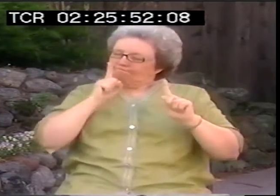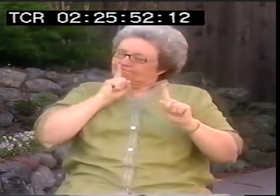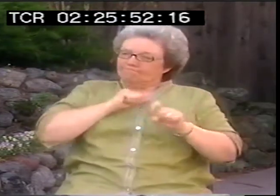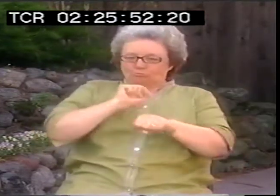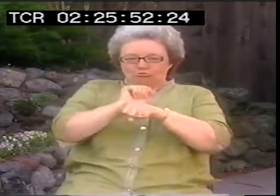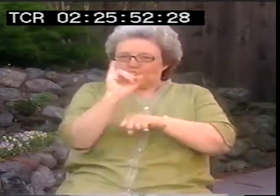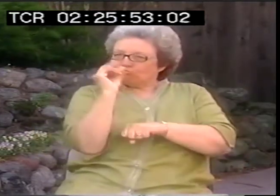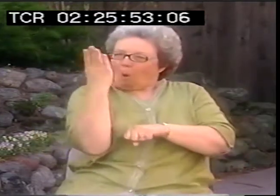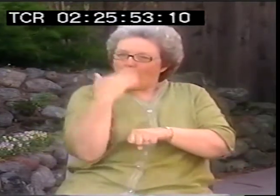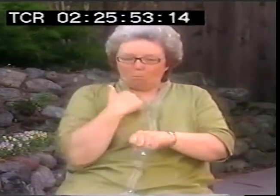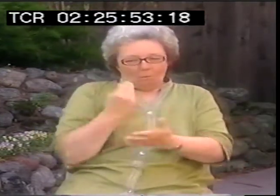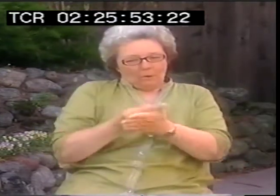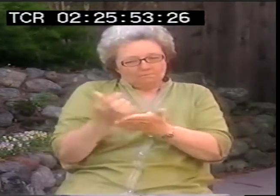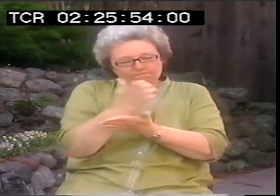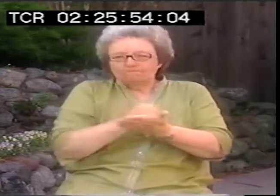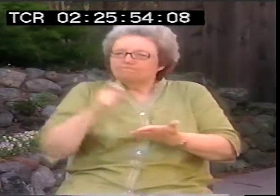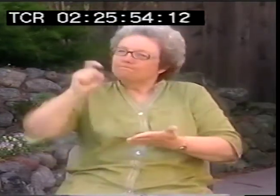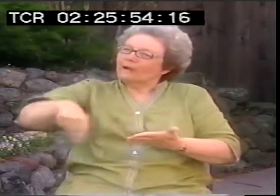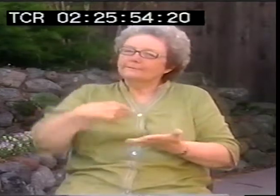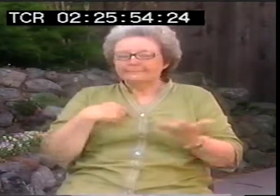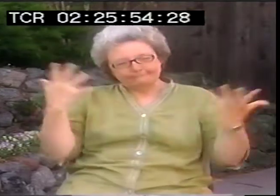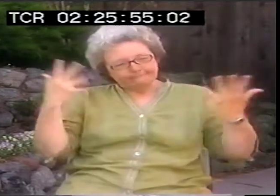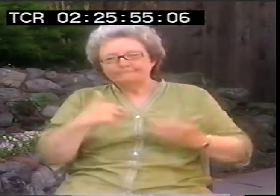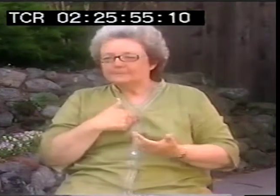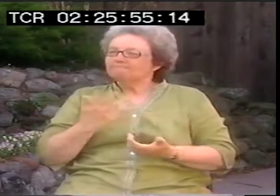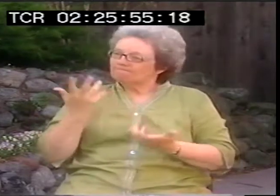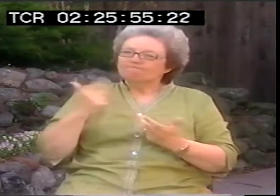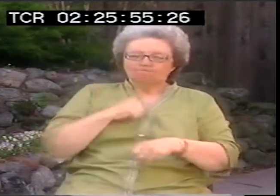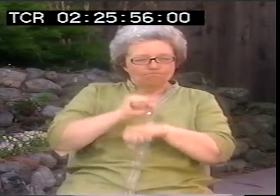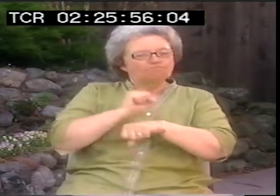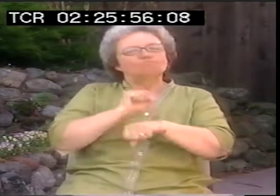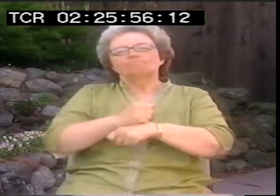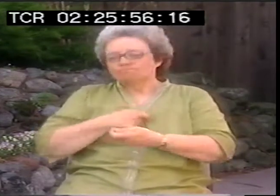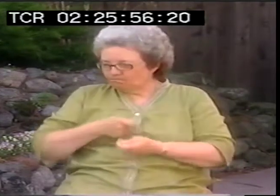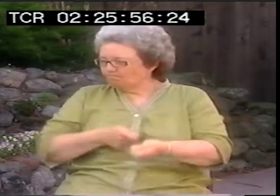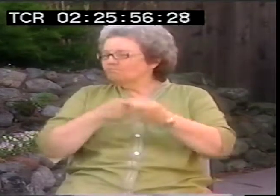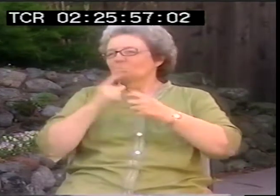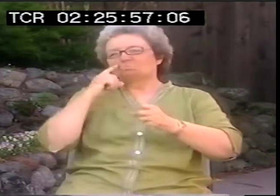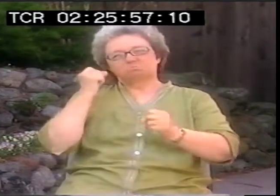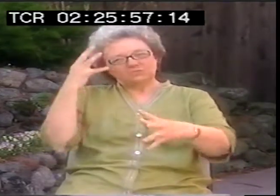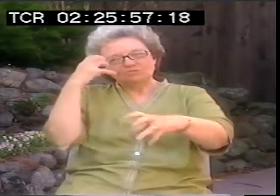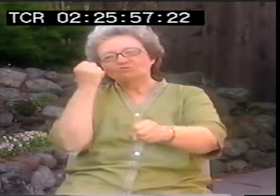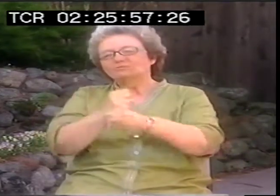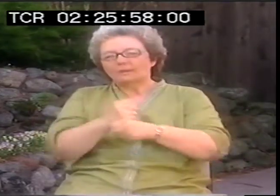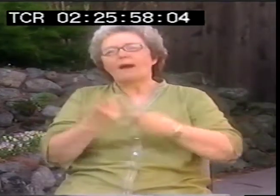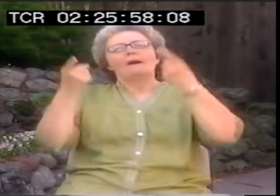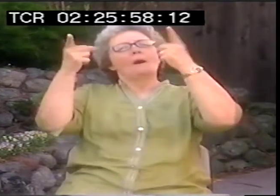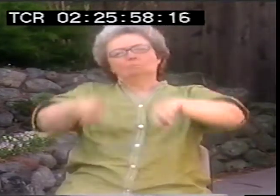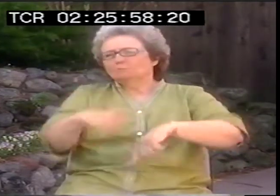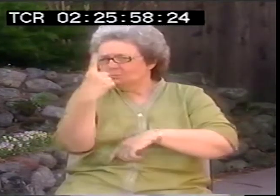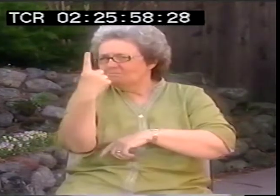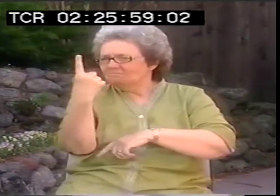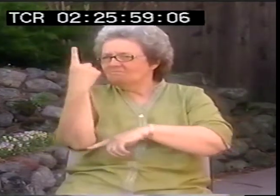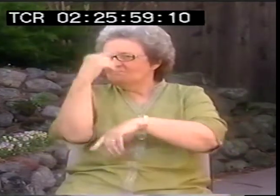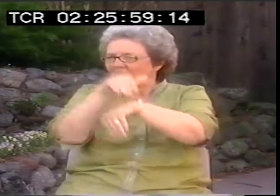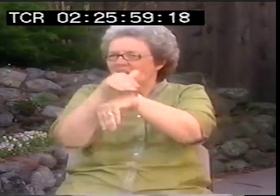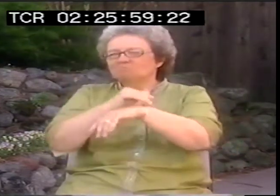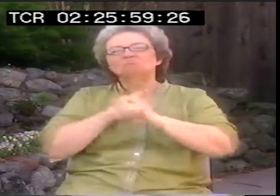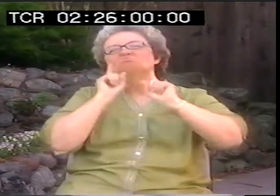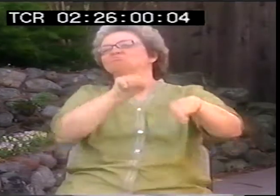I see those and think, wow, that looks horrible. But gotta earn my pay. I got my job. I'm a janitor in the deafness museum.